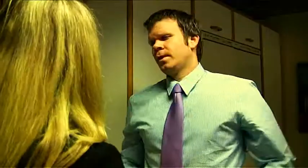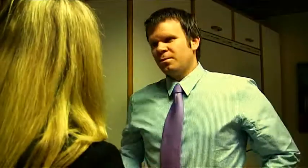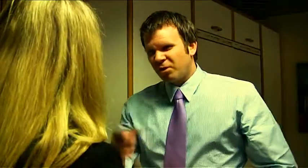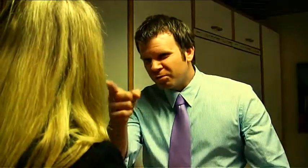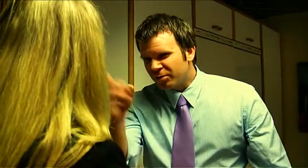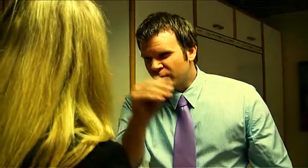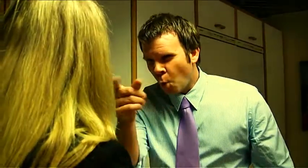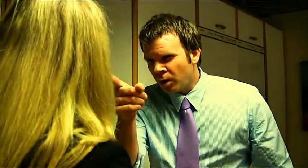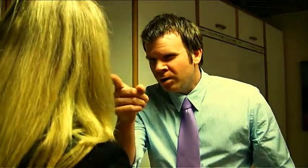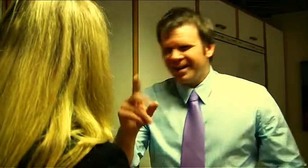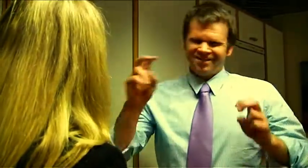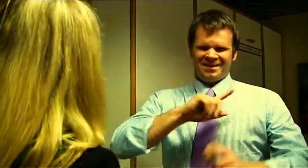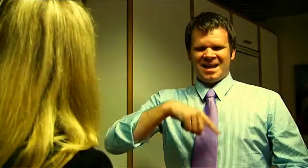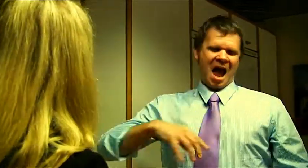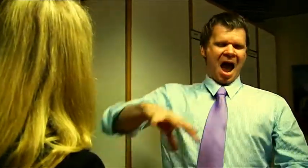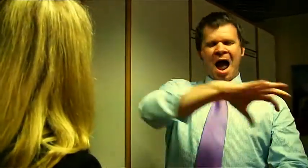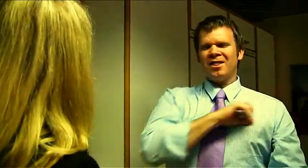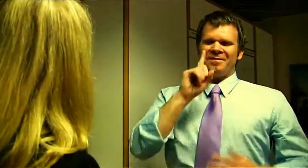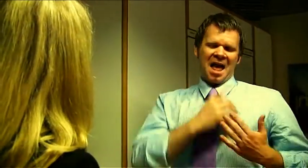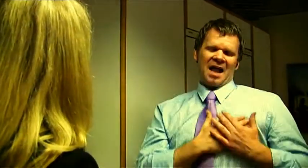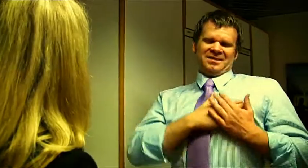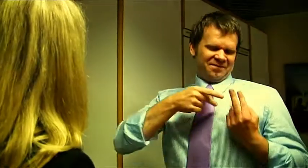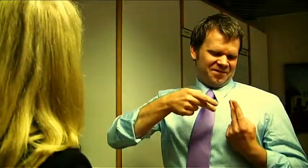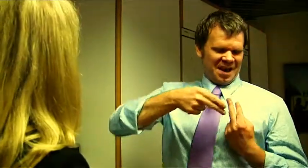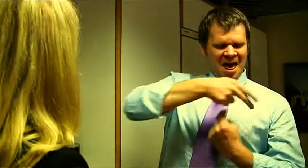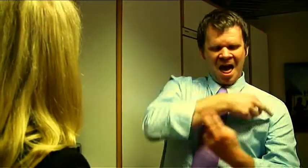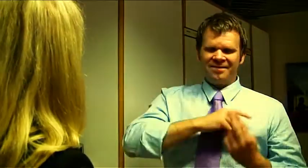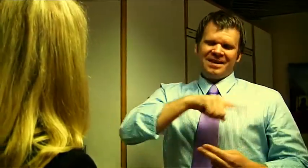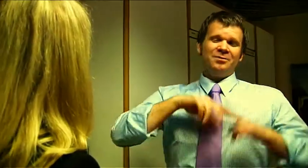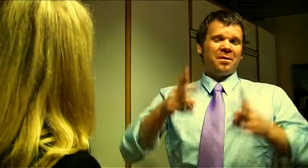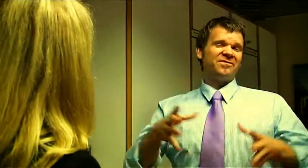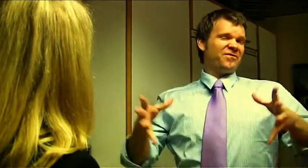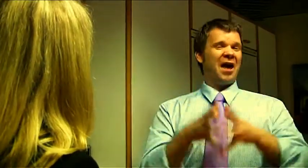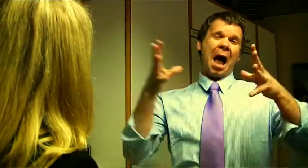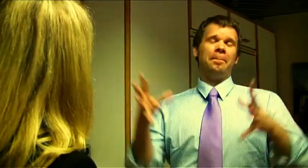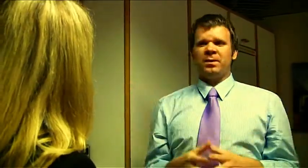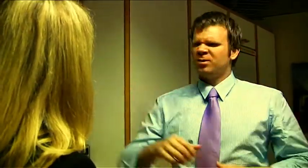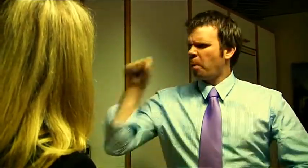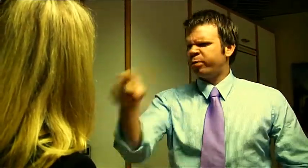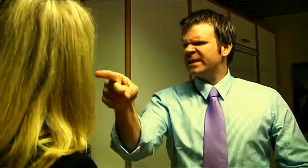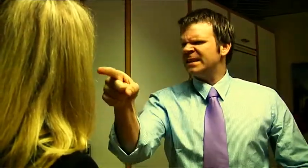What about you? "All of us deaf love each other, we are like a family". Communist!